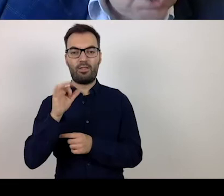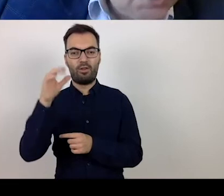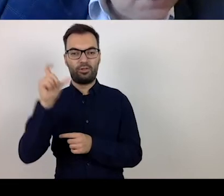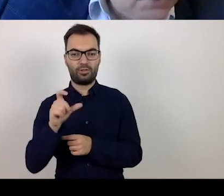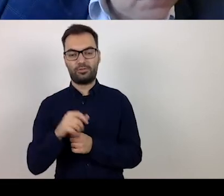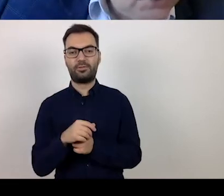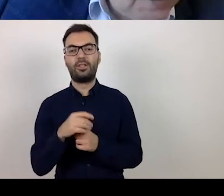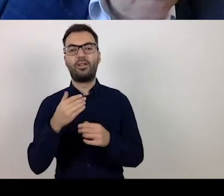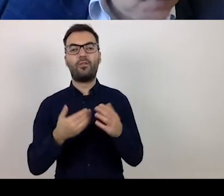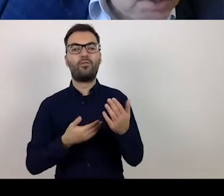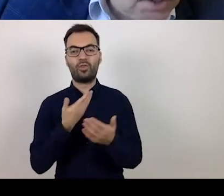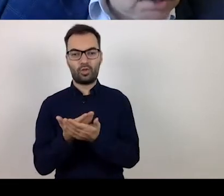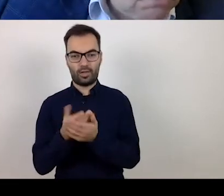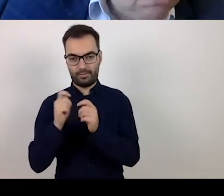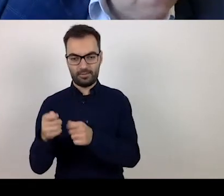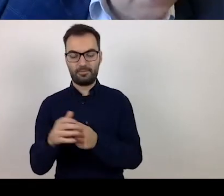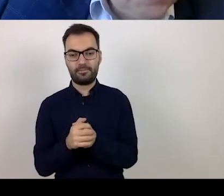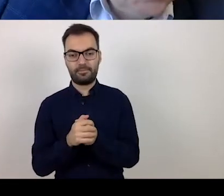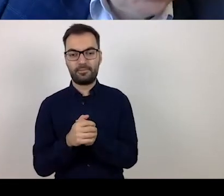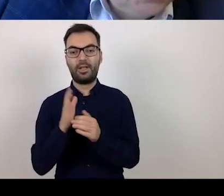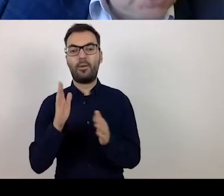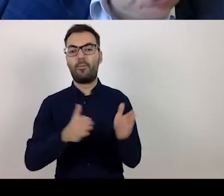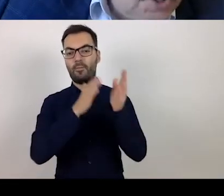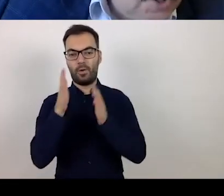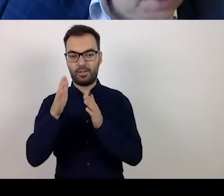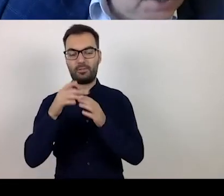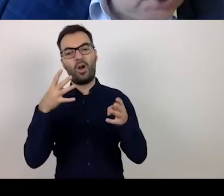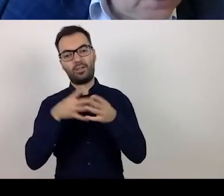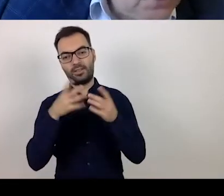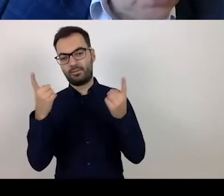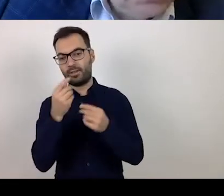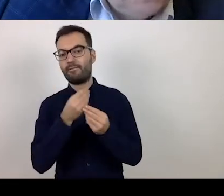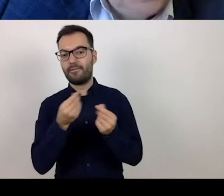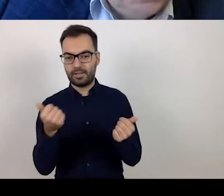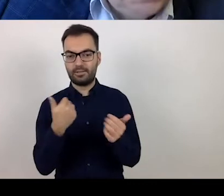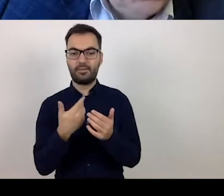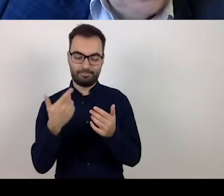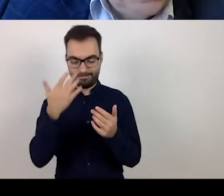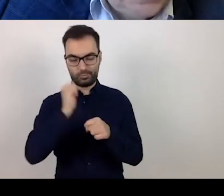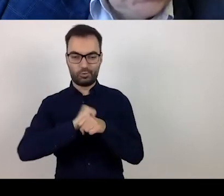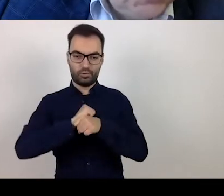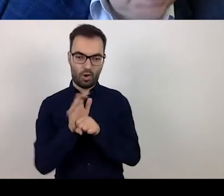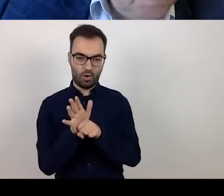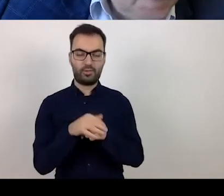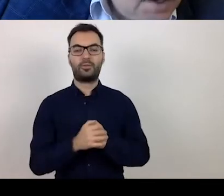Next, the verification of financial conditions related to COVID 19.